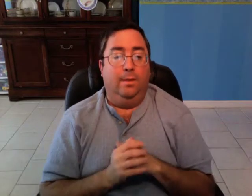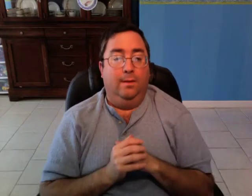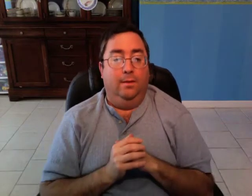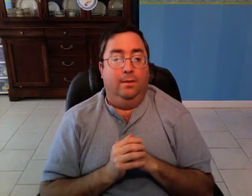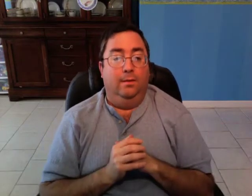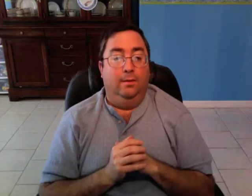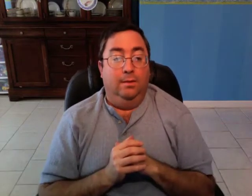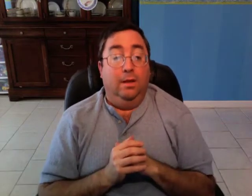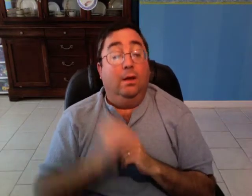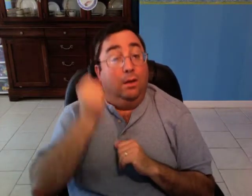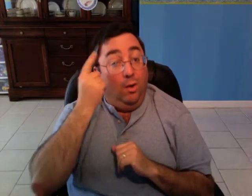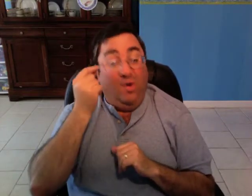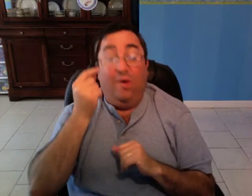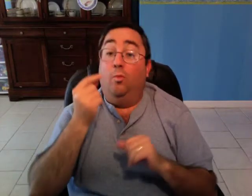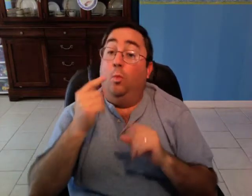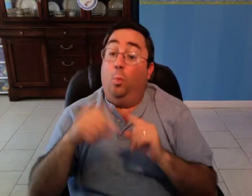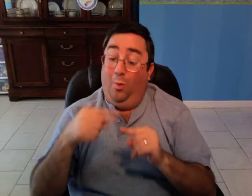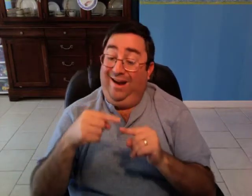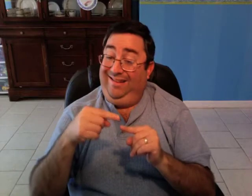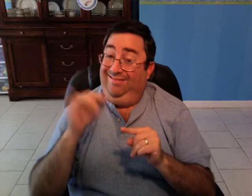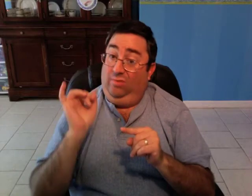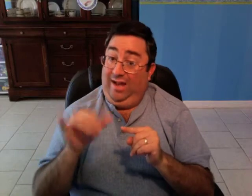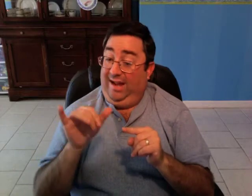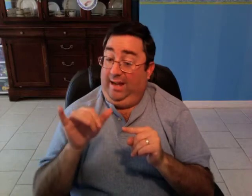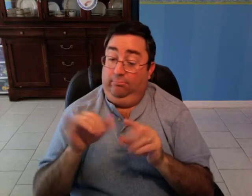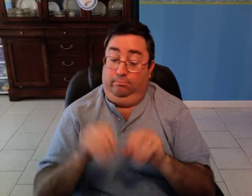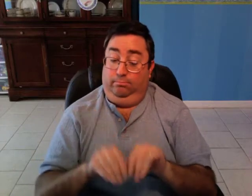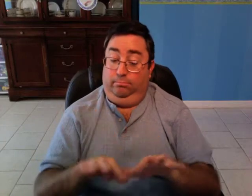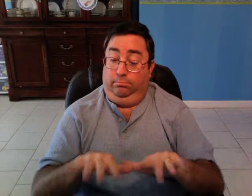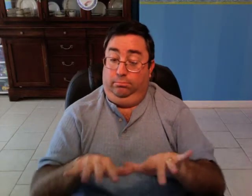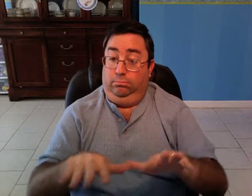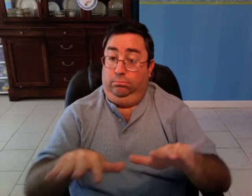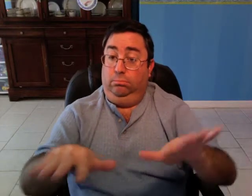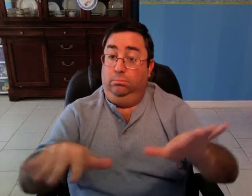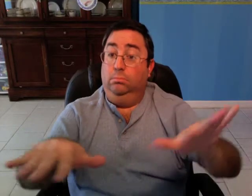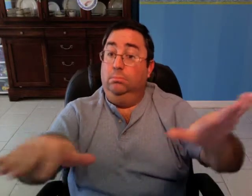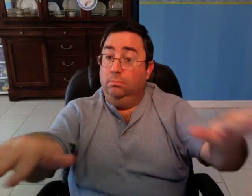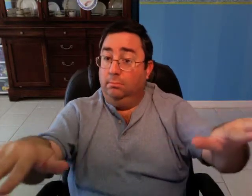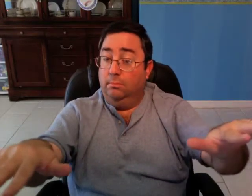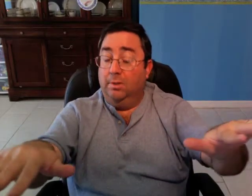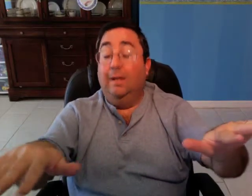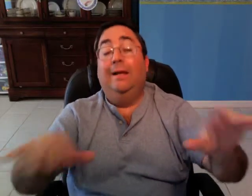When that dispersal happens,